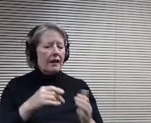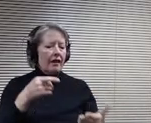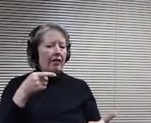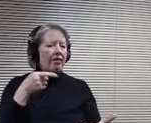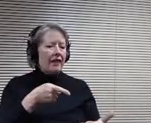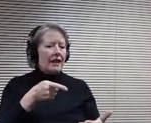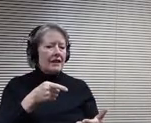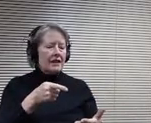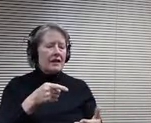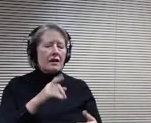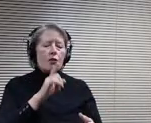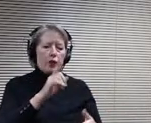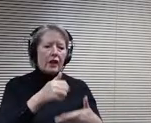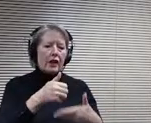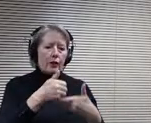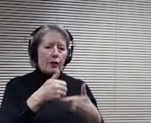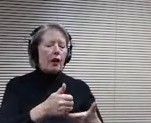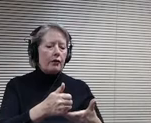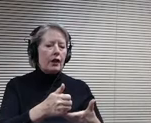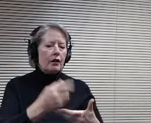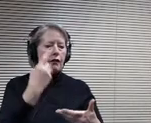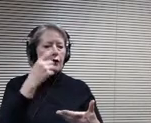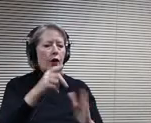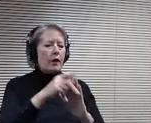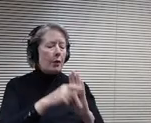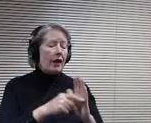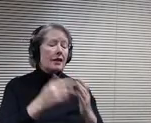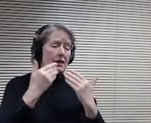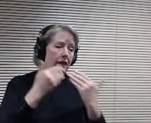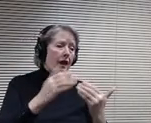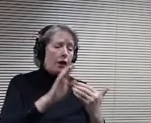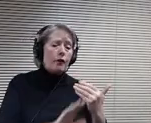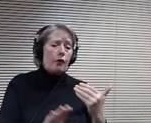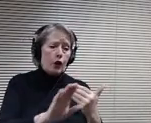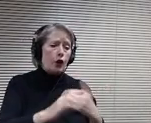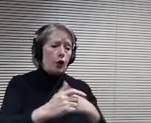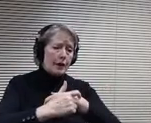I appreciate the time and resources that they did to get us to this point.